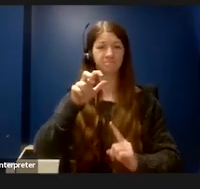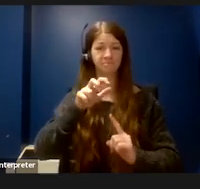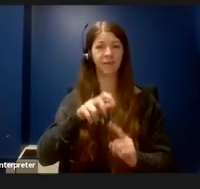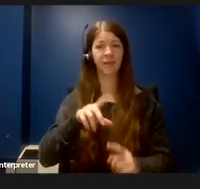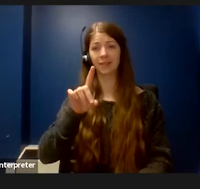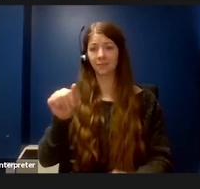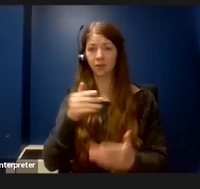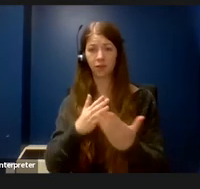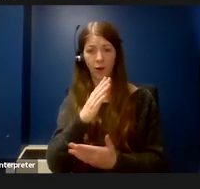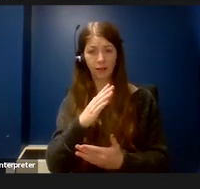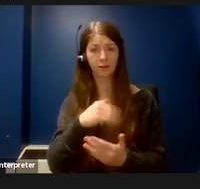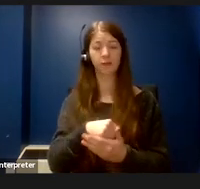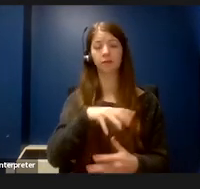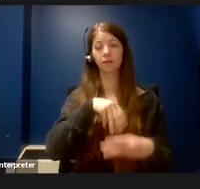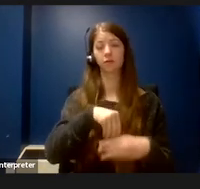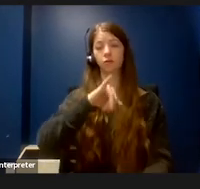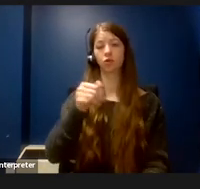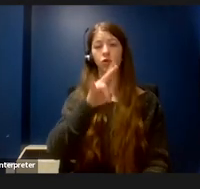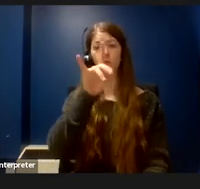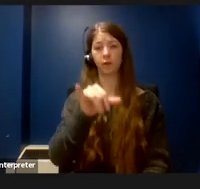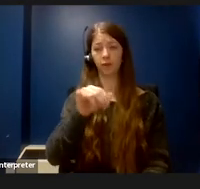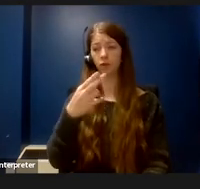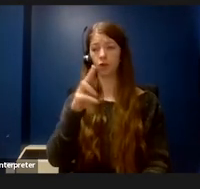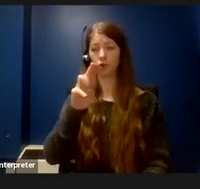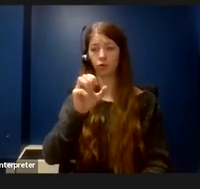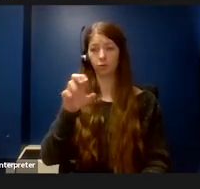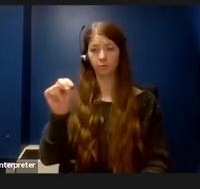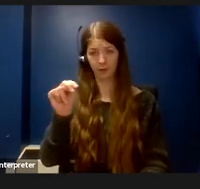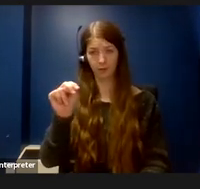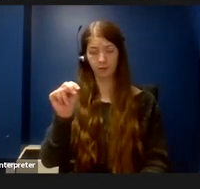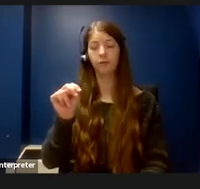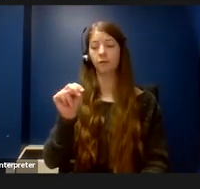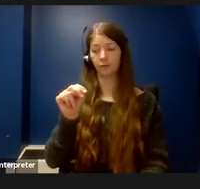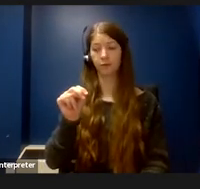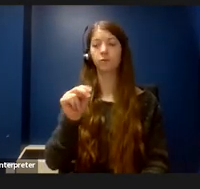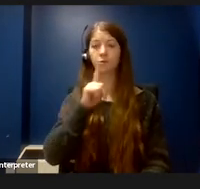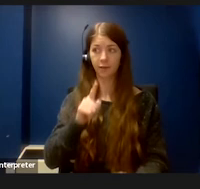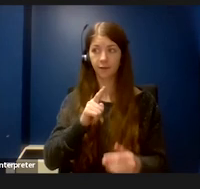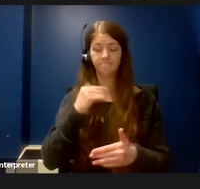including Judy Heumann and Ed Roberts, who paved the way to make it possible for a disabled woman